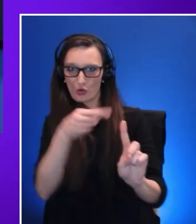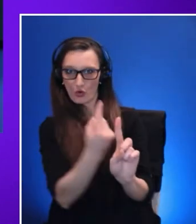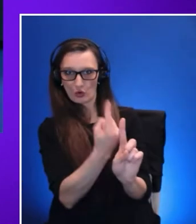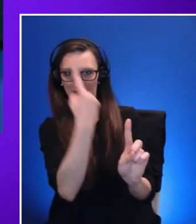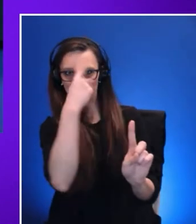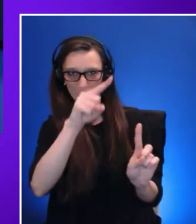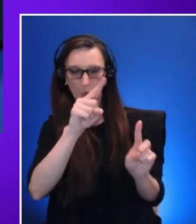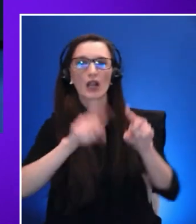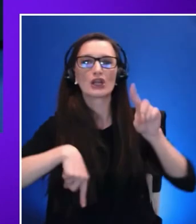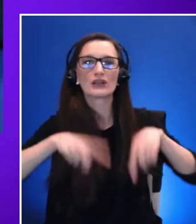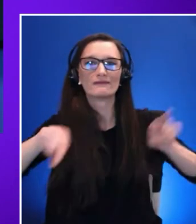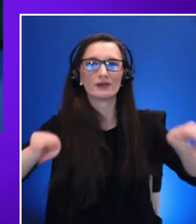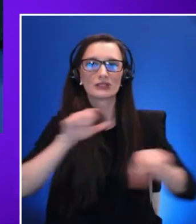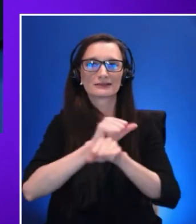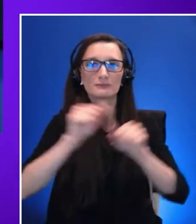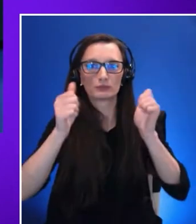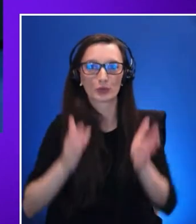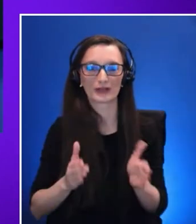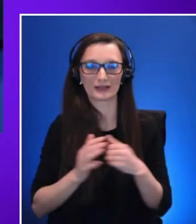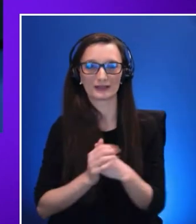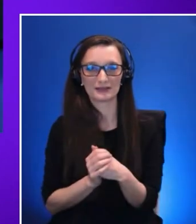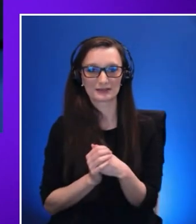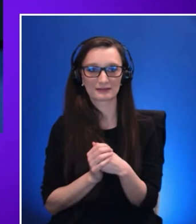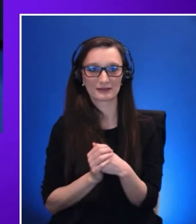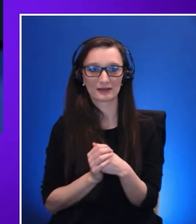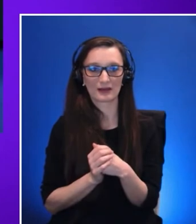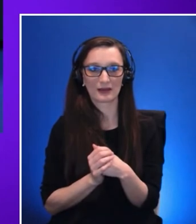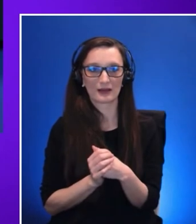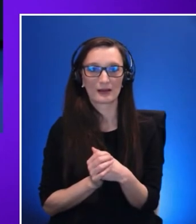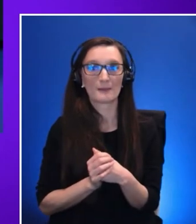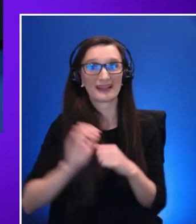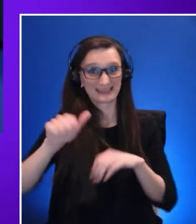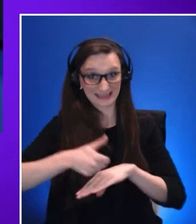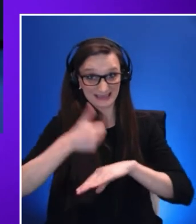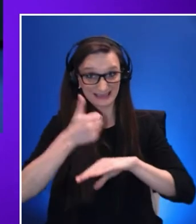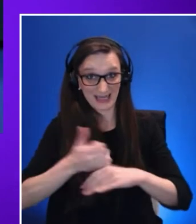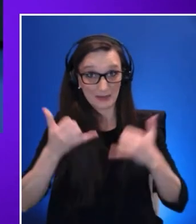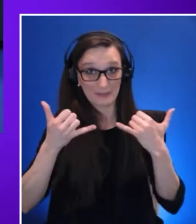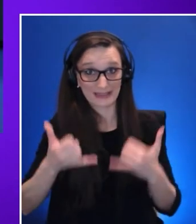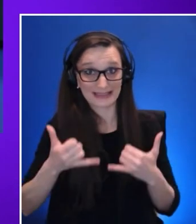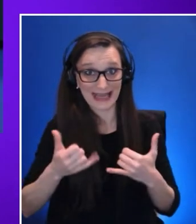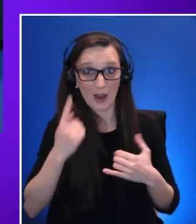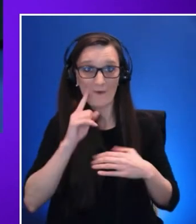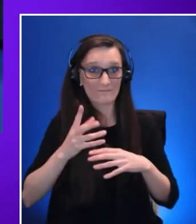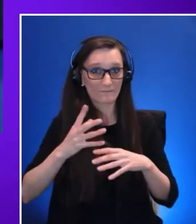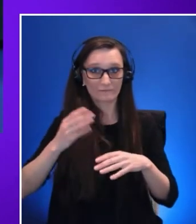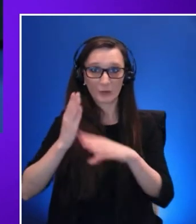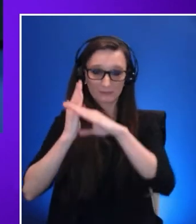by tailoring the standard process to overcome the barriers that everyone may have on the technology